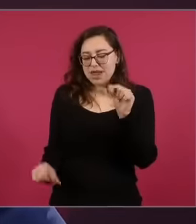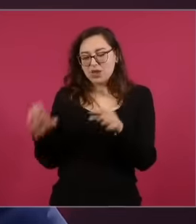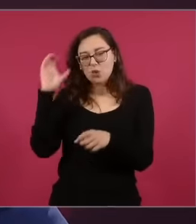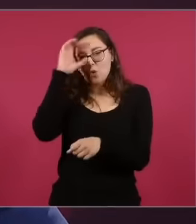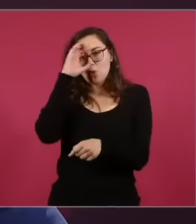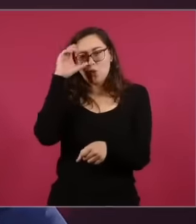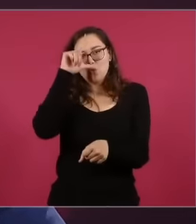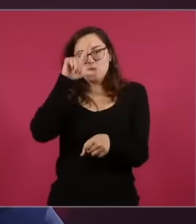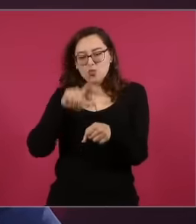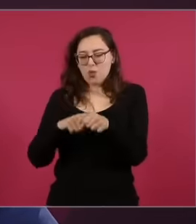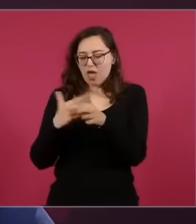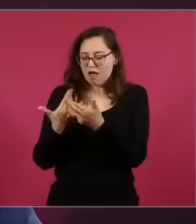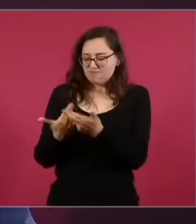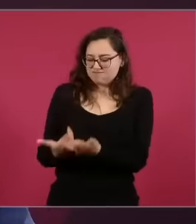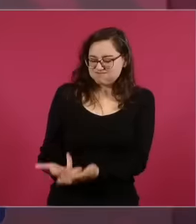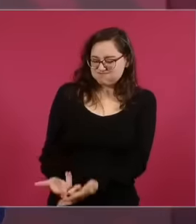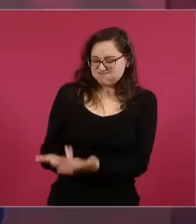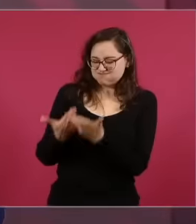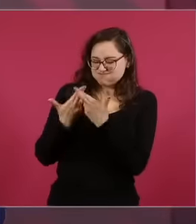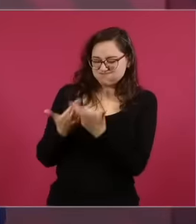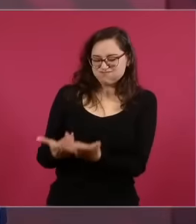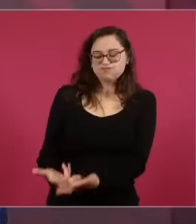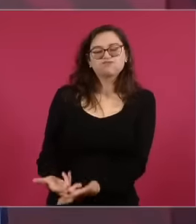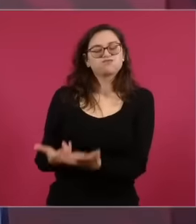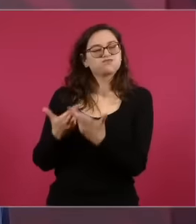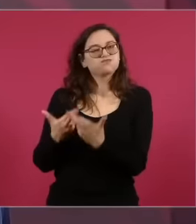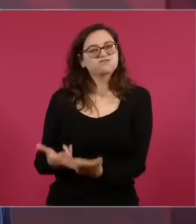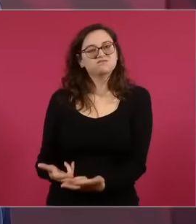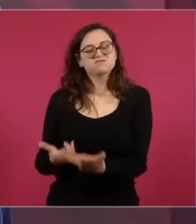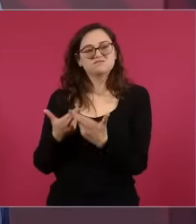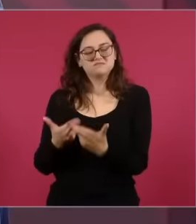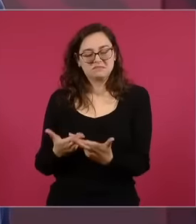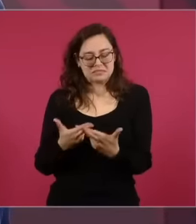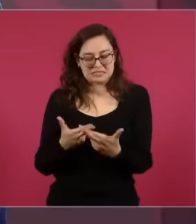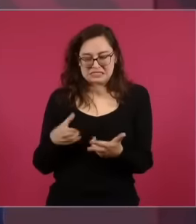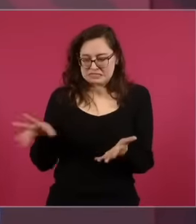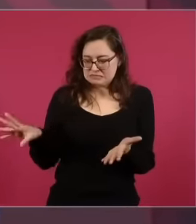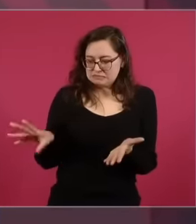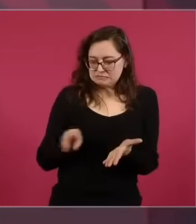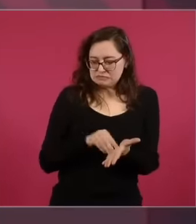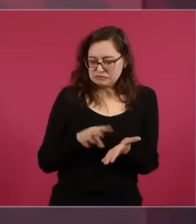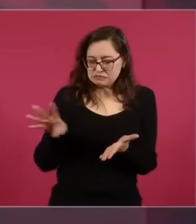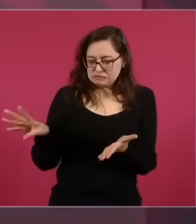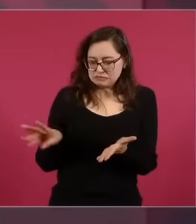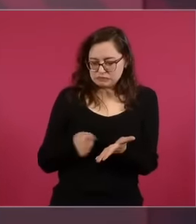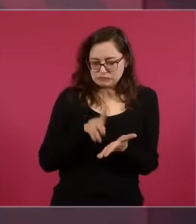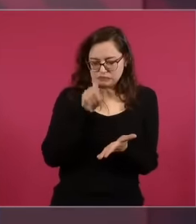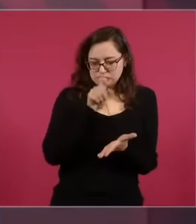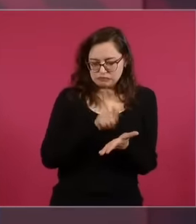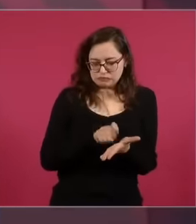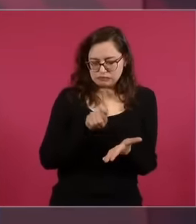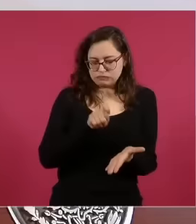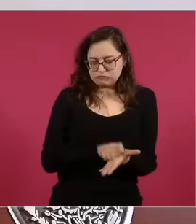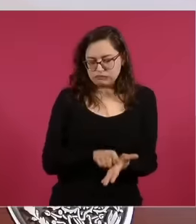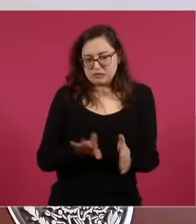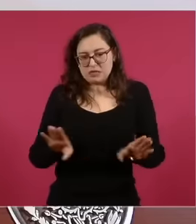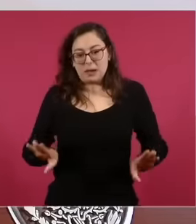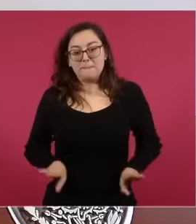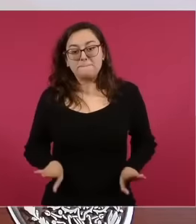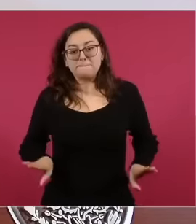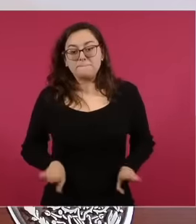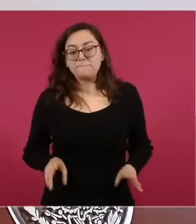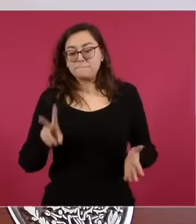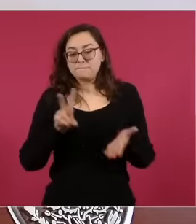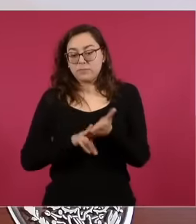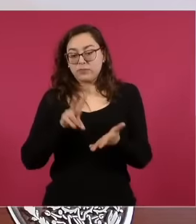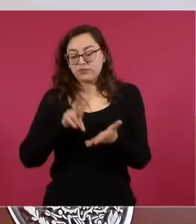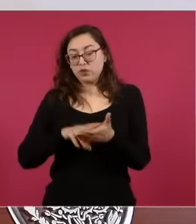Mexico all the spiritual moral cultural values that we